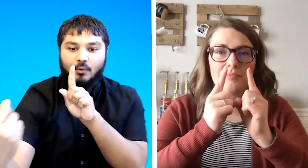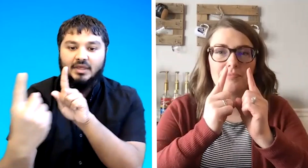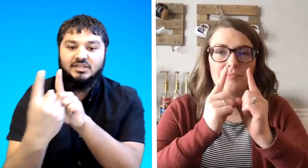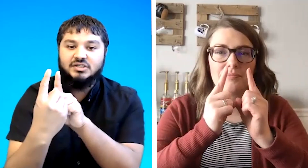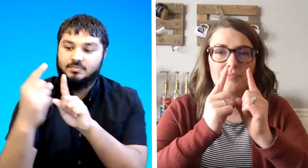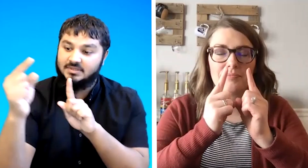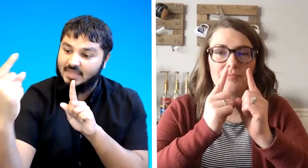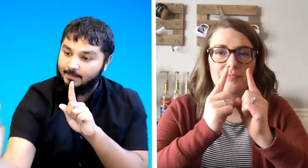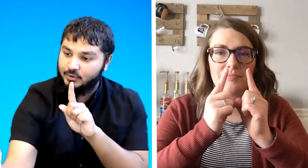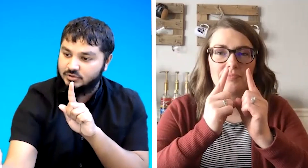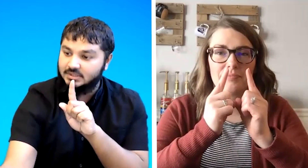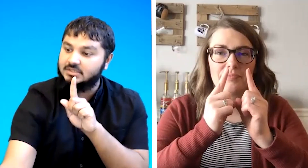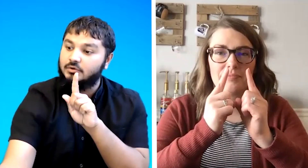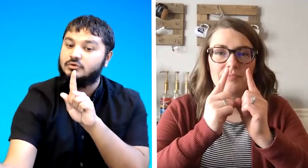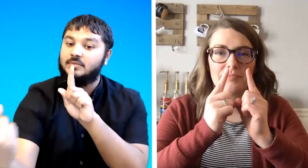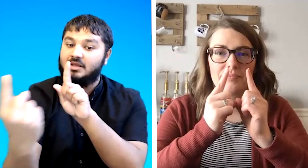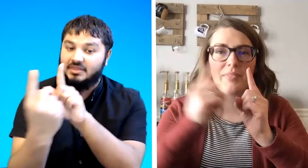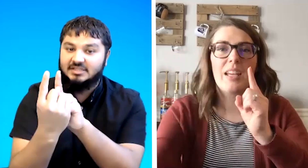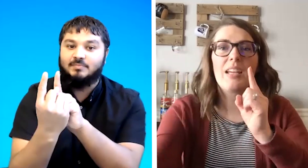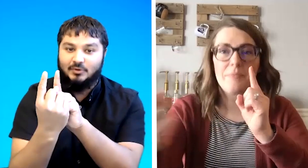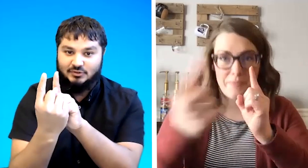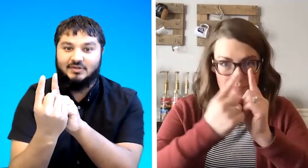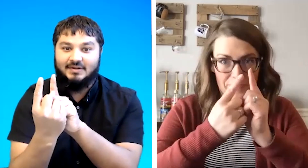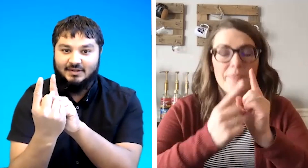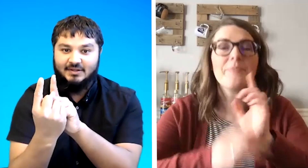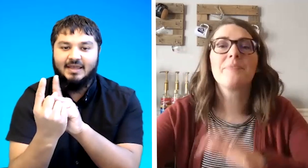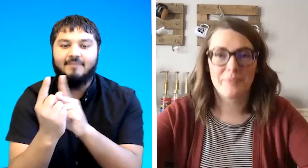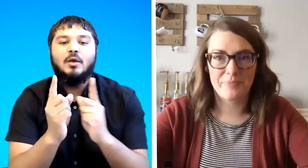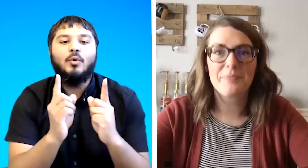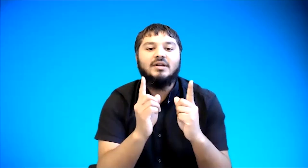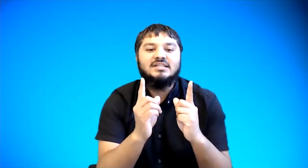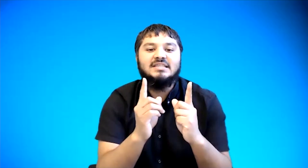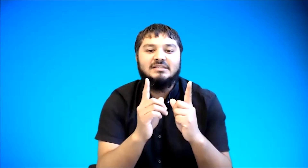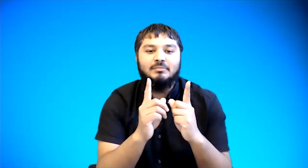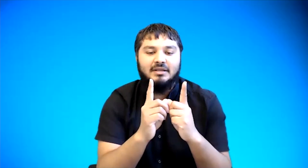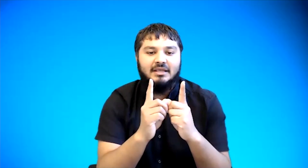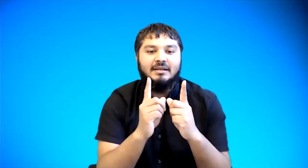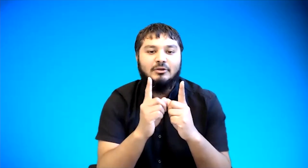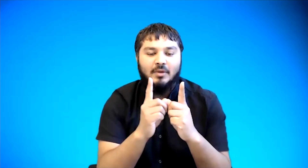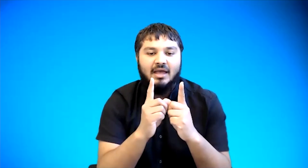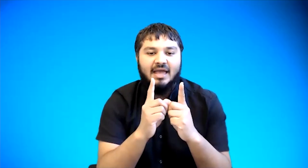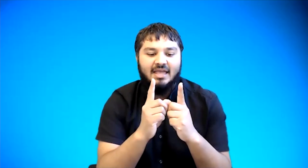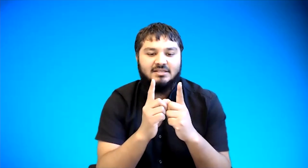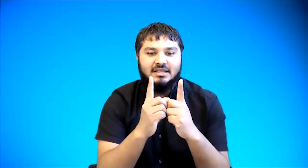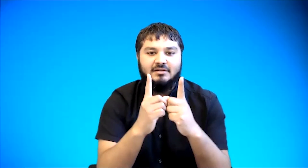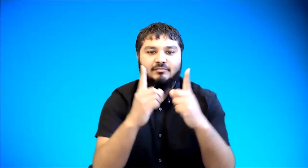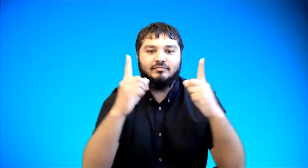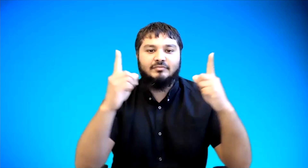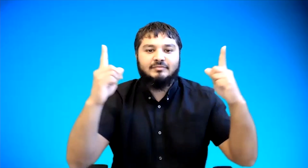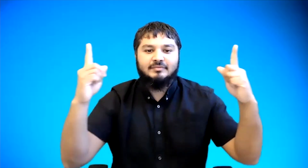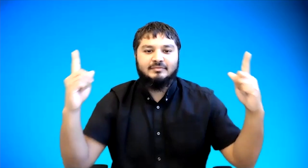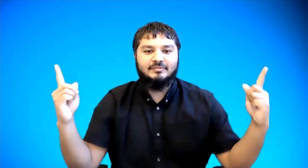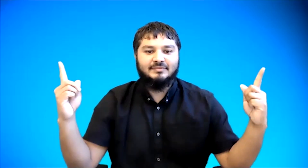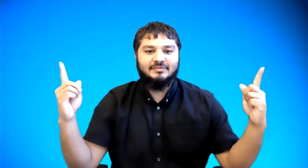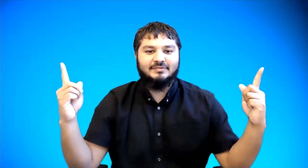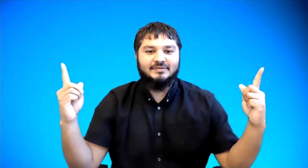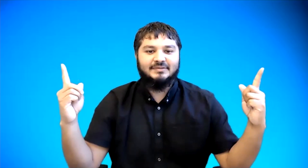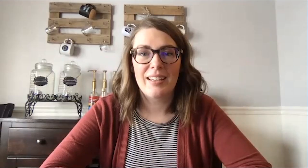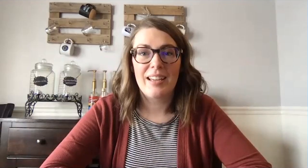way it just means that person is going to meet this person okay what does this mean in asm does